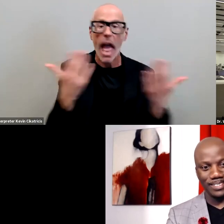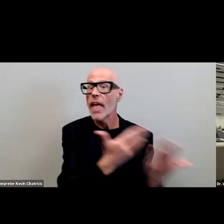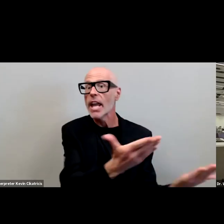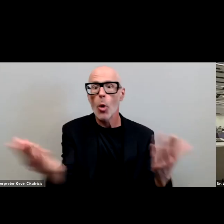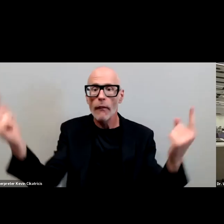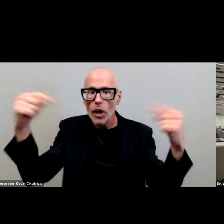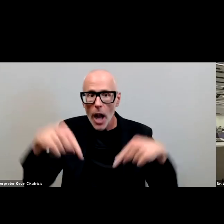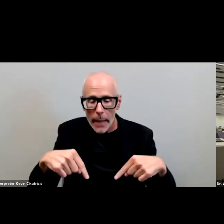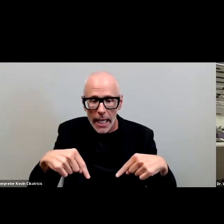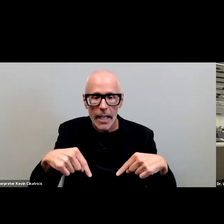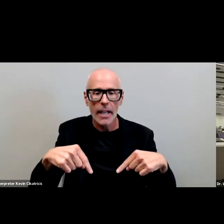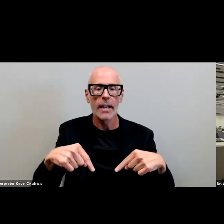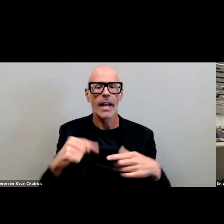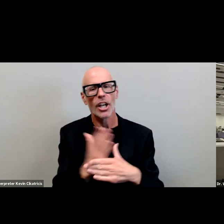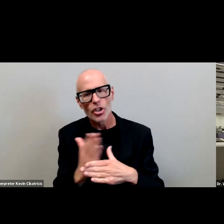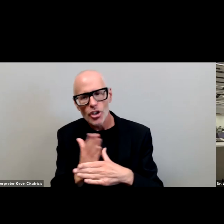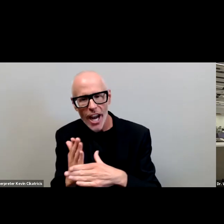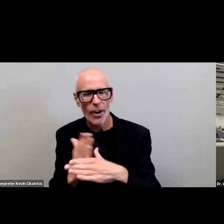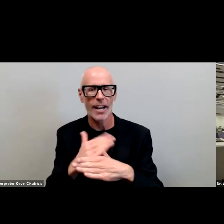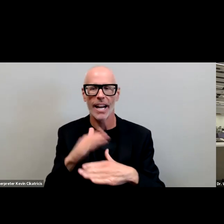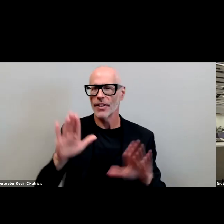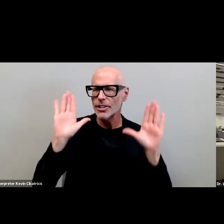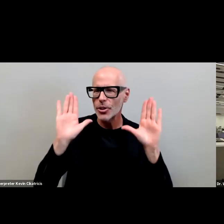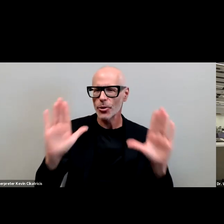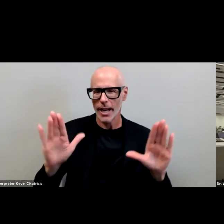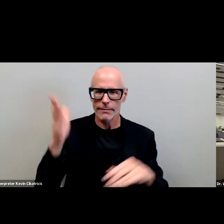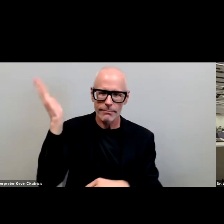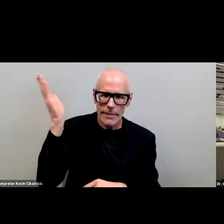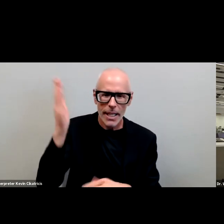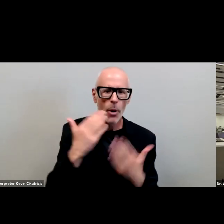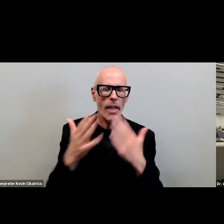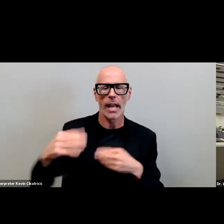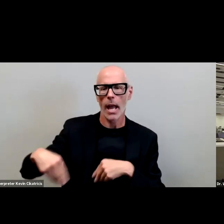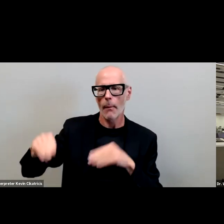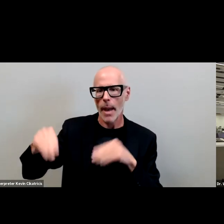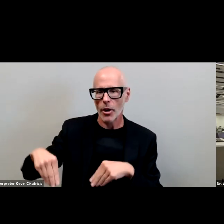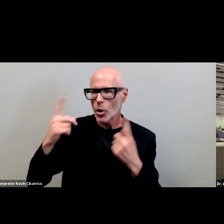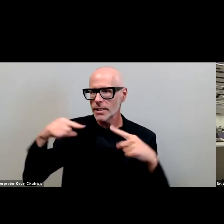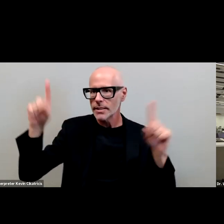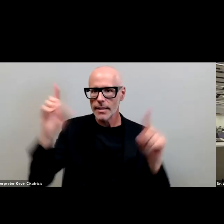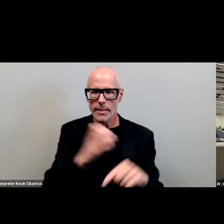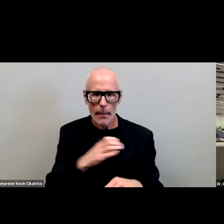and and sharing in this great occasion we want to thank the matador success committee university